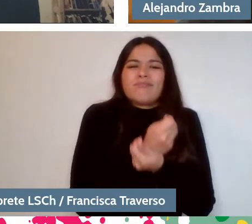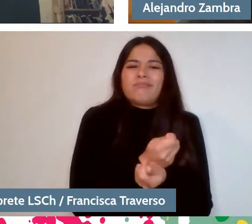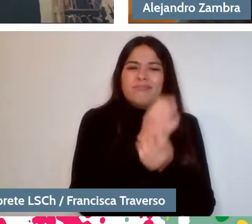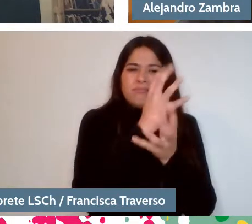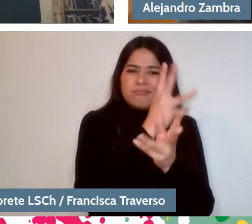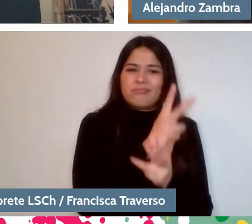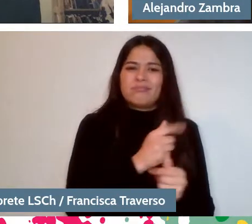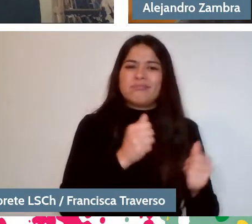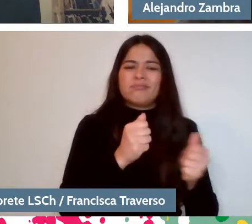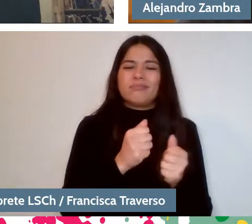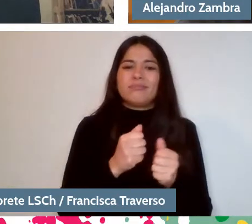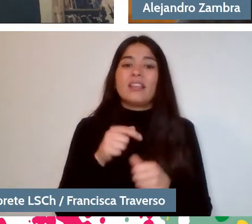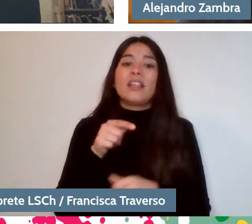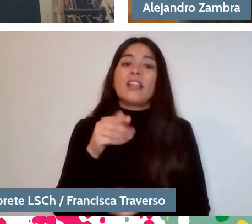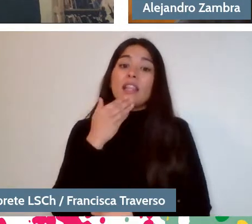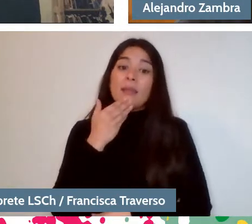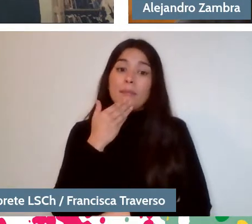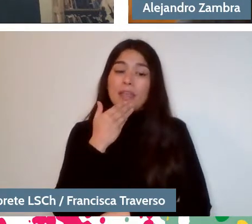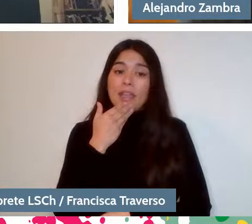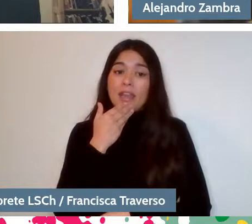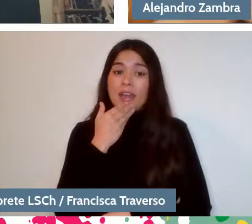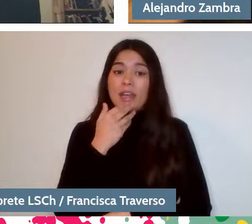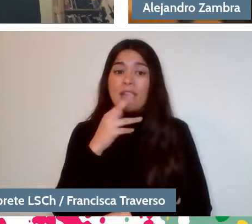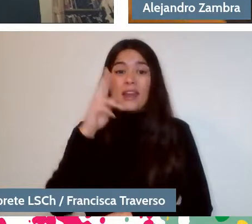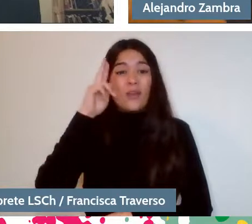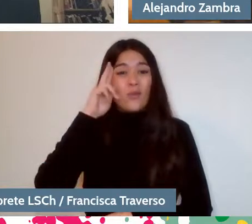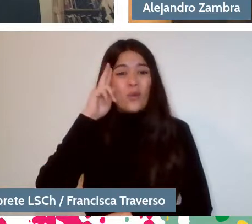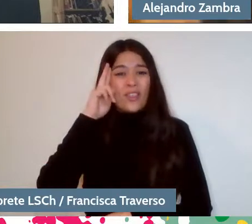And I also remember how the sensation of flow, of...